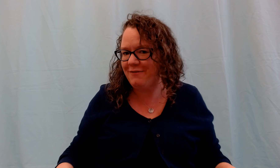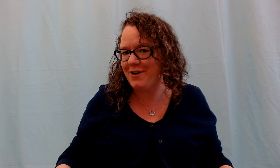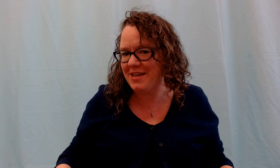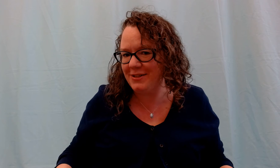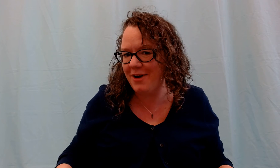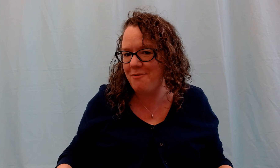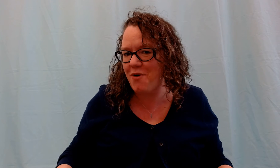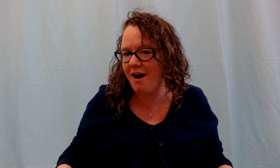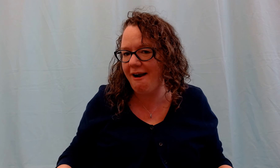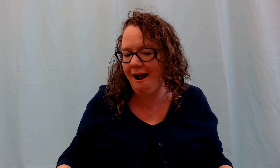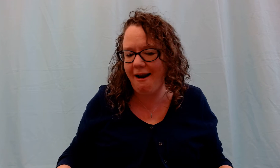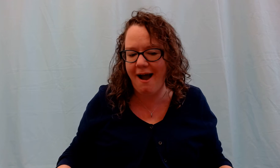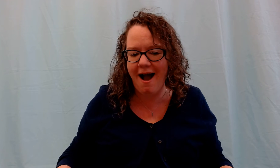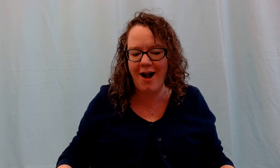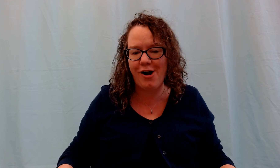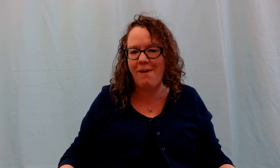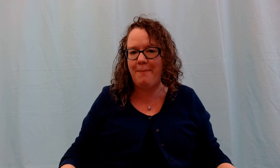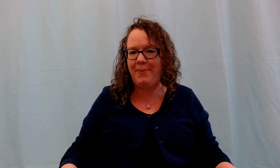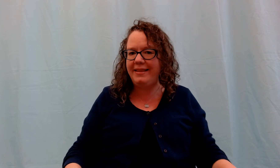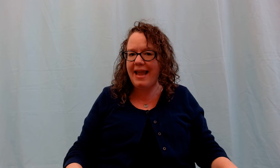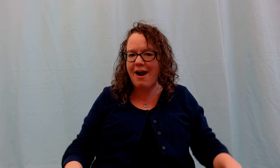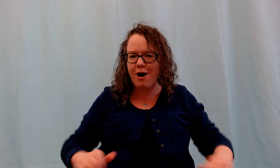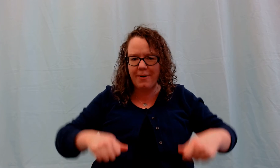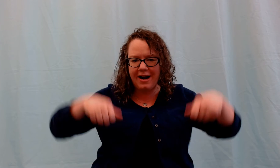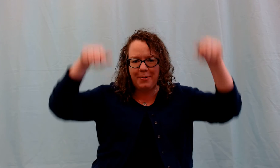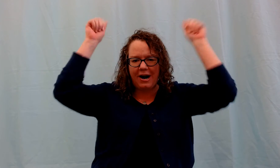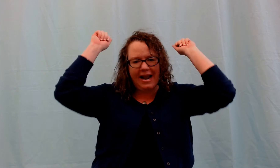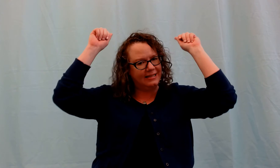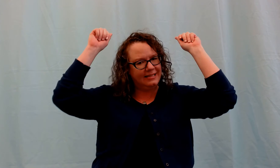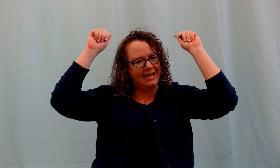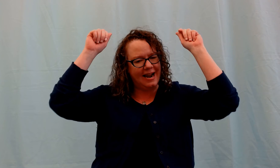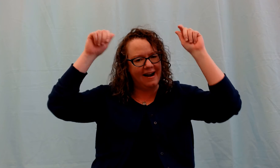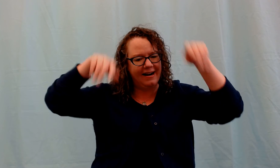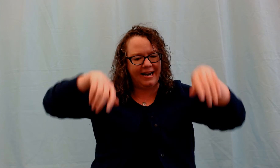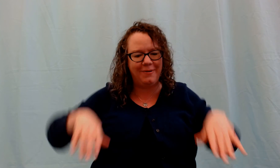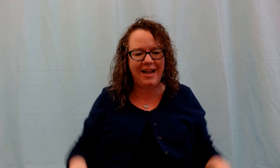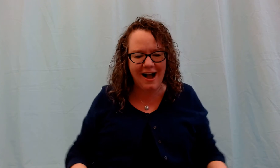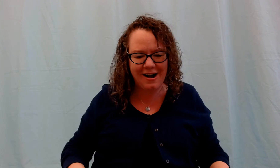For this one we're gonna go up in the air! We're gonna put our hands in the air! ere we go!